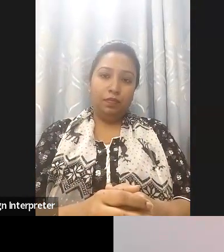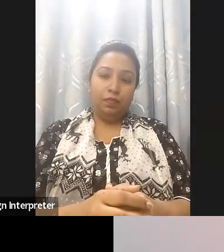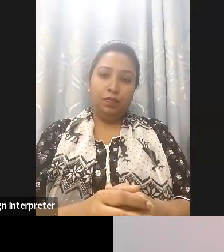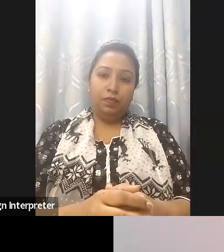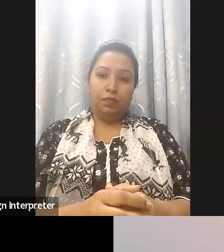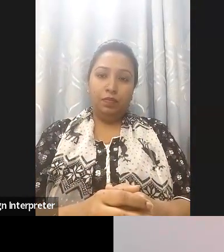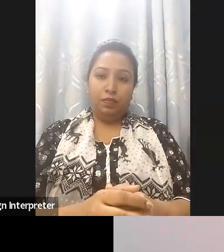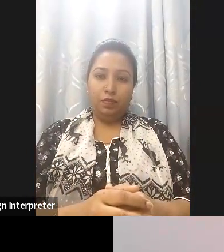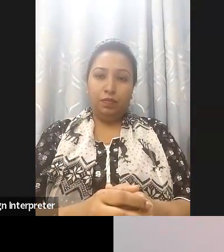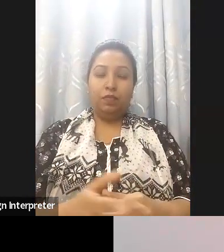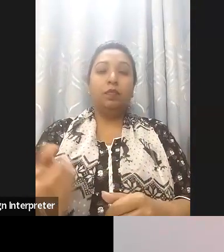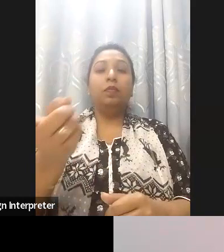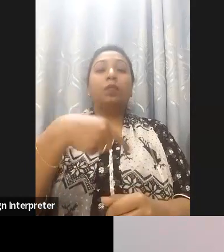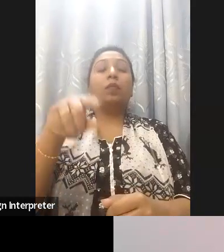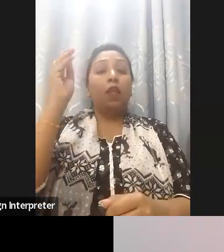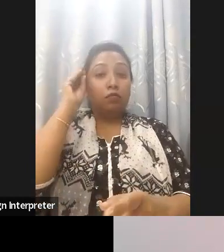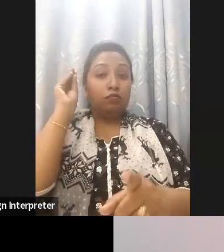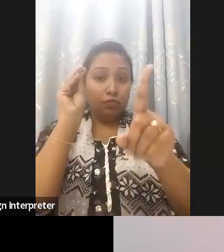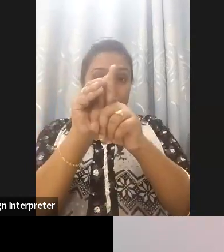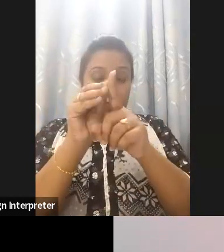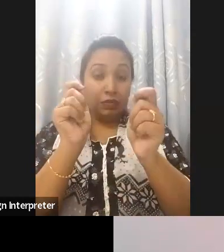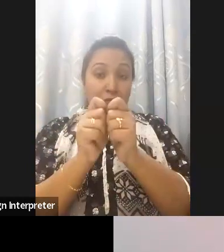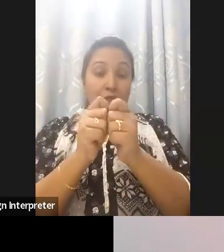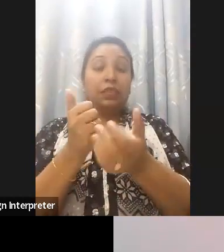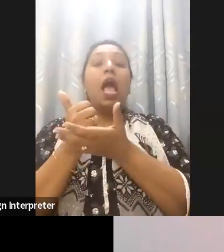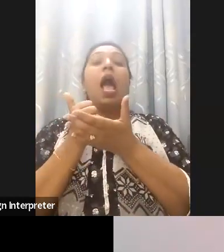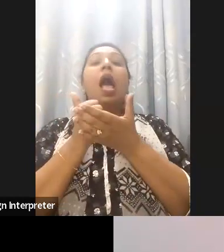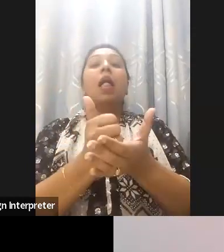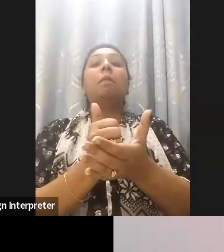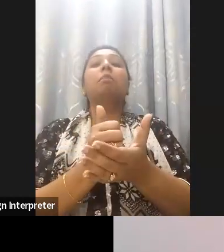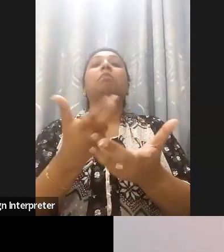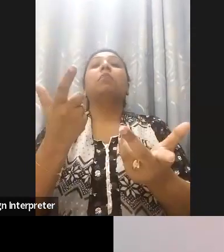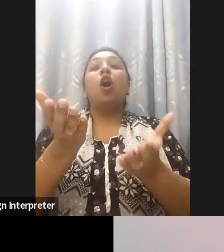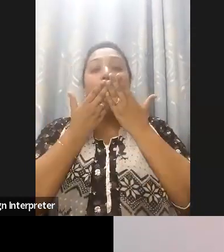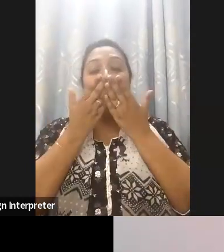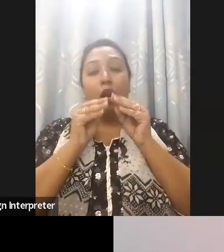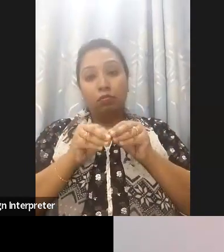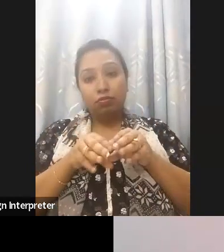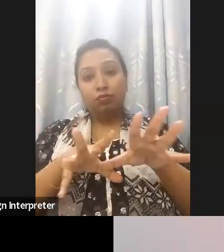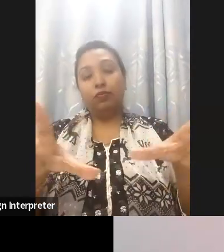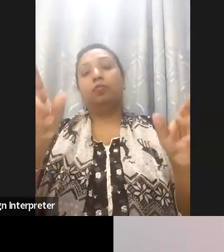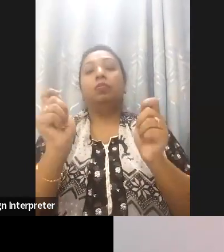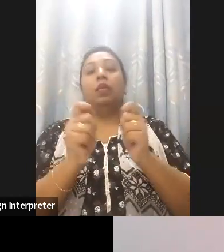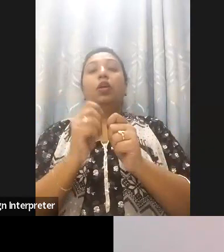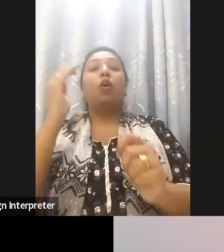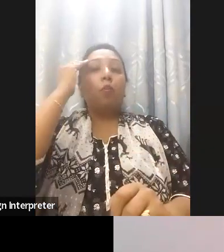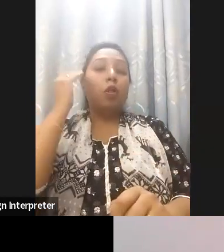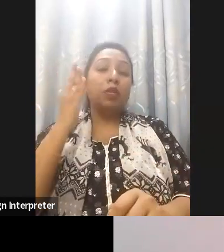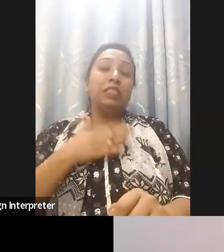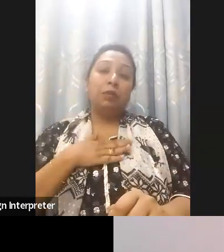Advisory Board is to help promoting DARE Index scholarship program and recruits